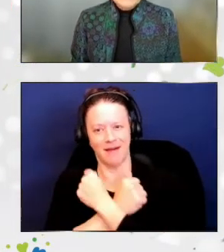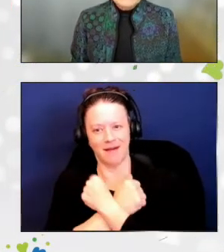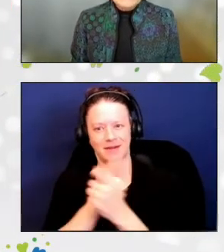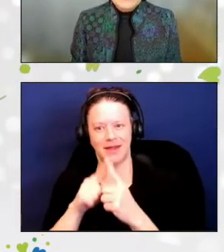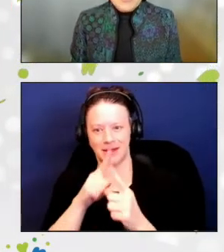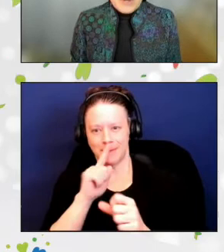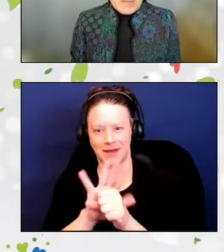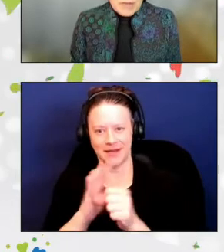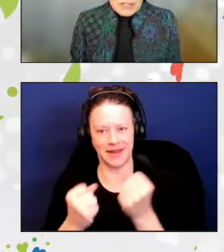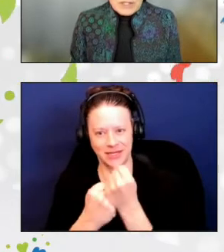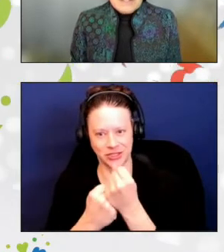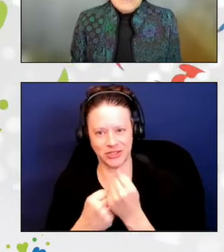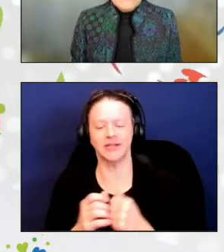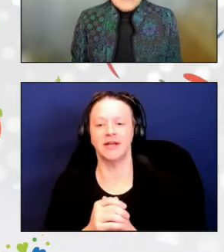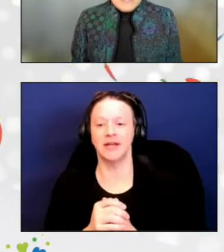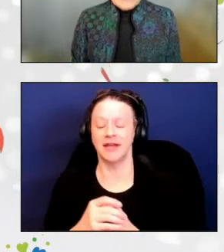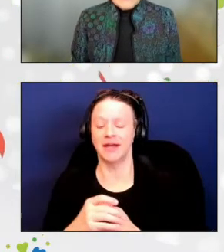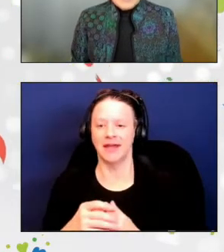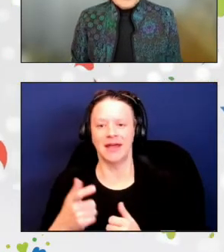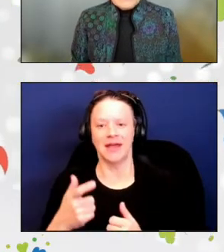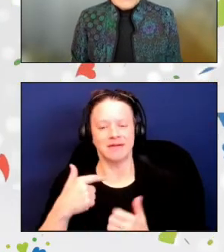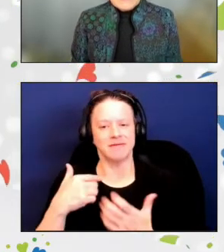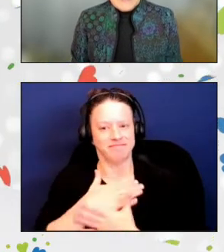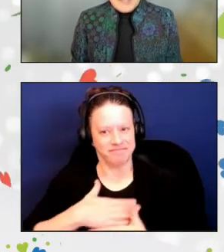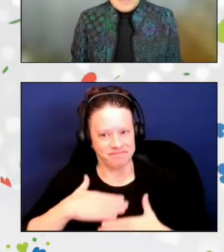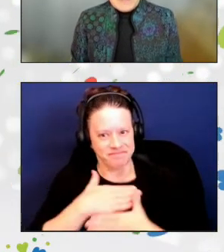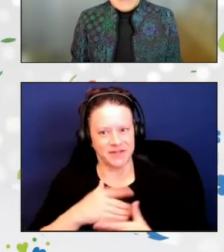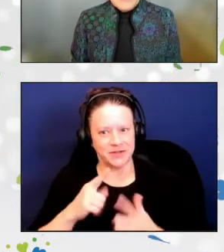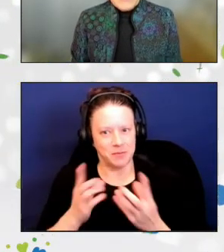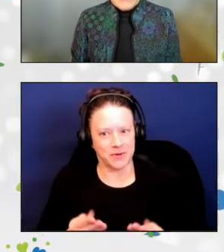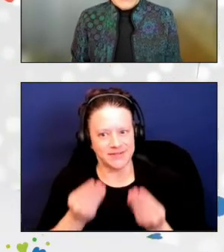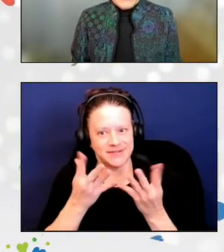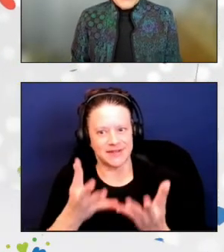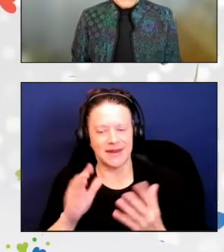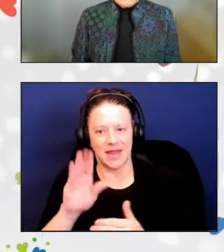It is with great pleasure that ACL presents Amy with this award.